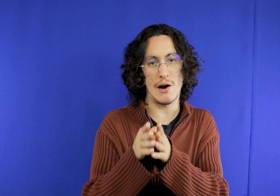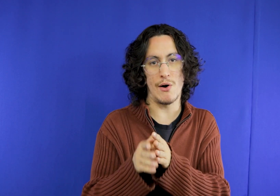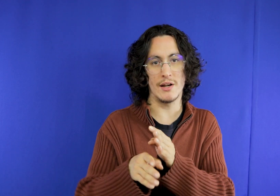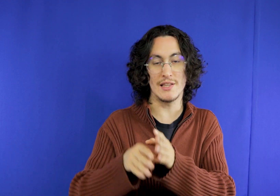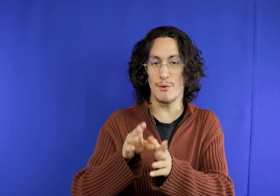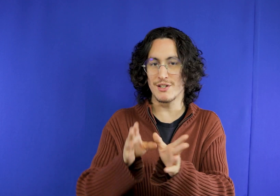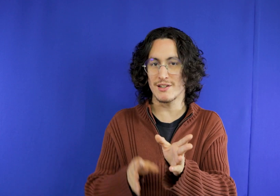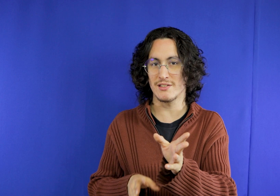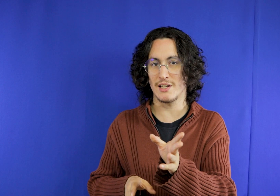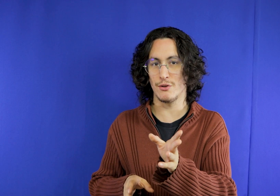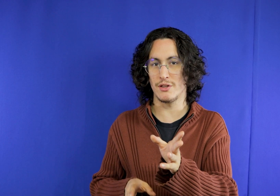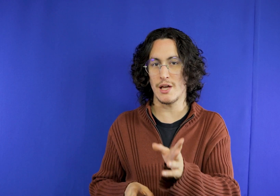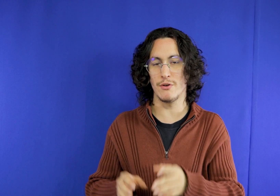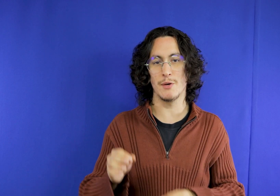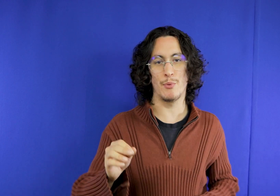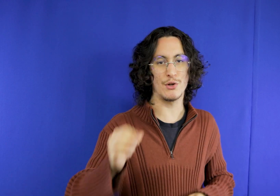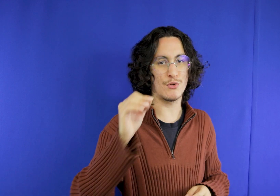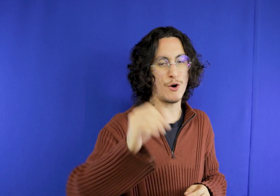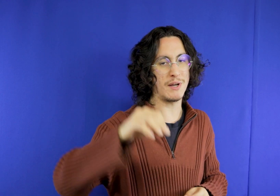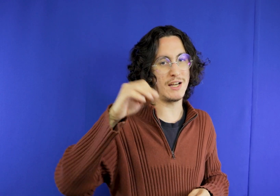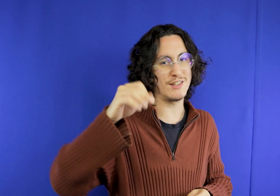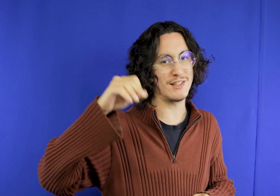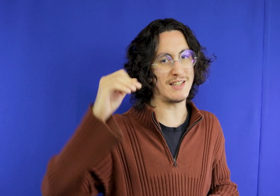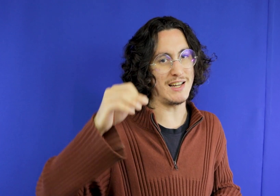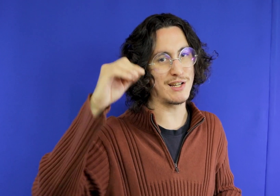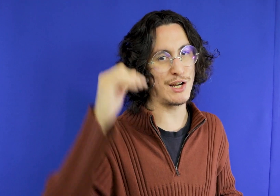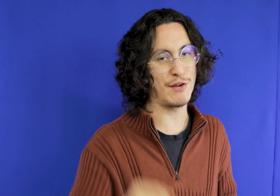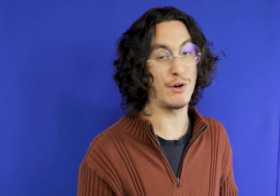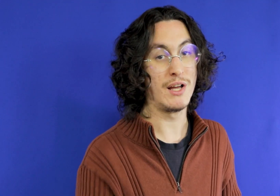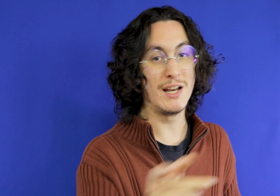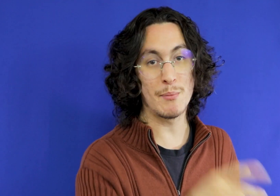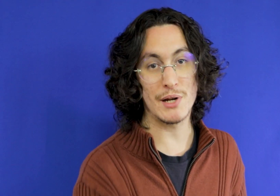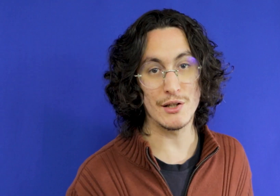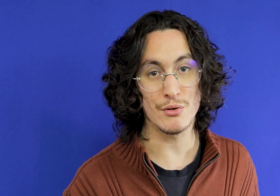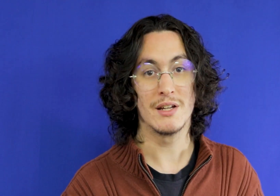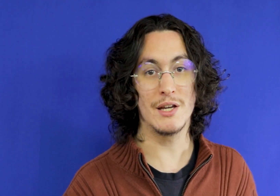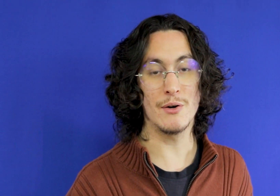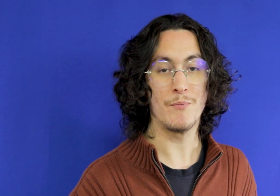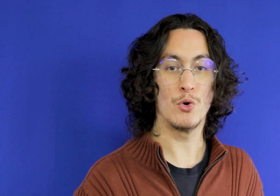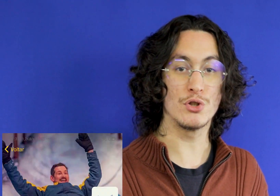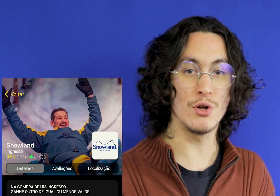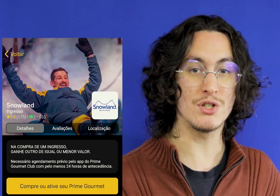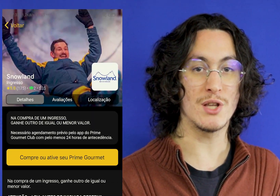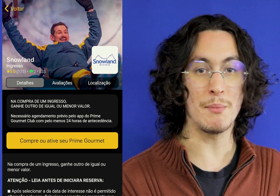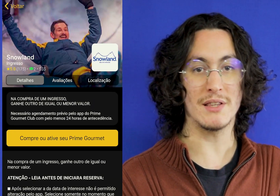for half an hour take a rest at the hotel and then i ate that amazing dinner Remembering that the new ones